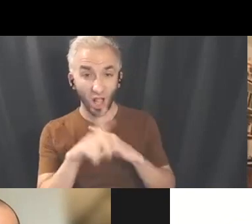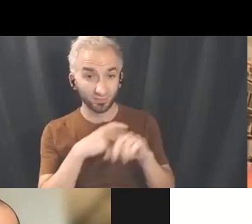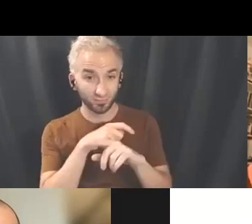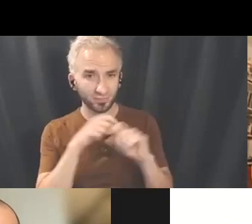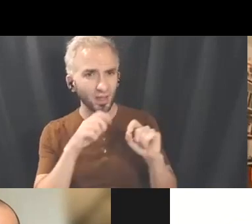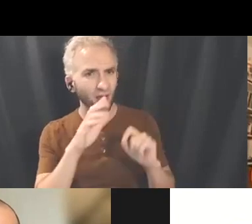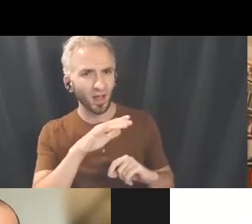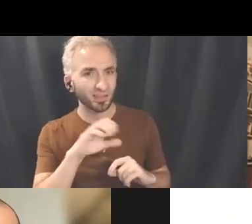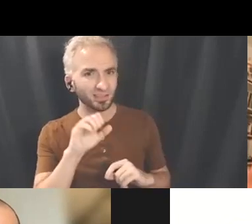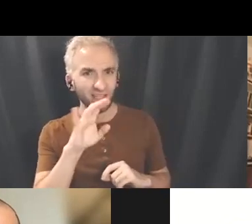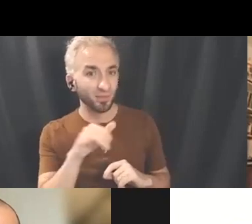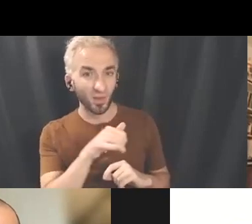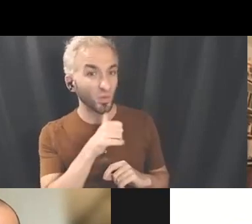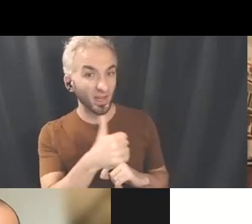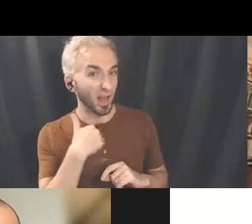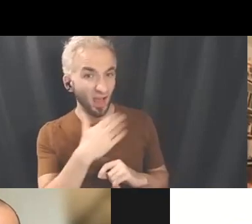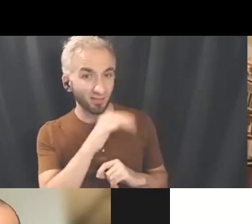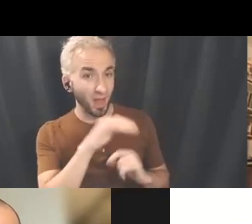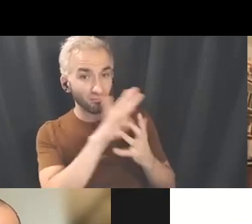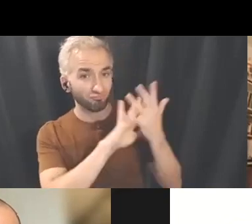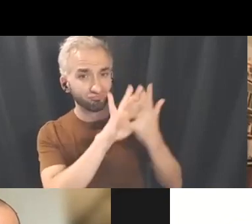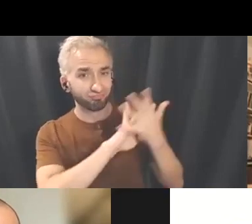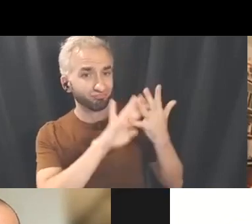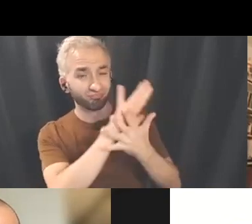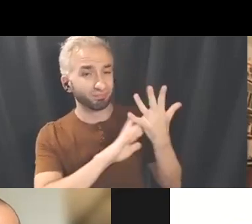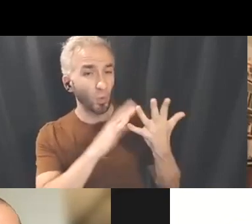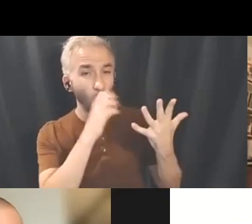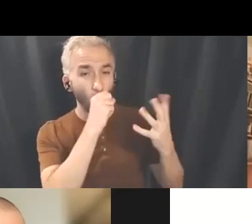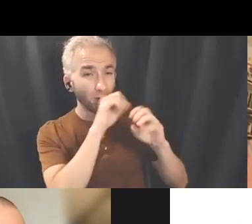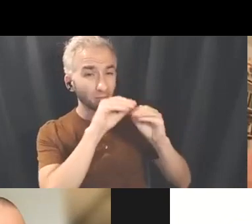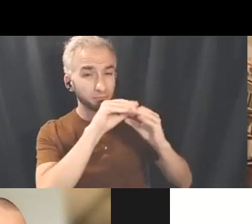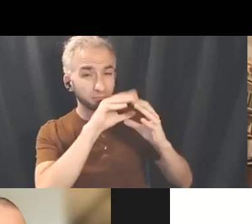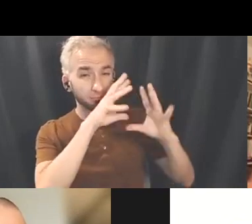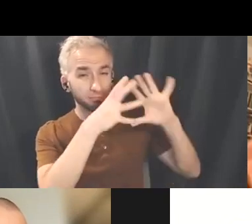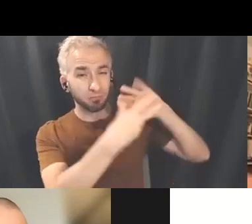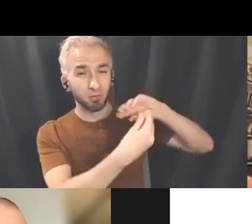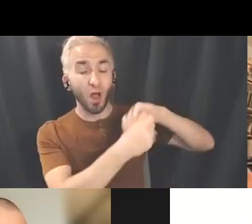that visualization and yet we were still in, we were still with you in the visualization.